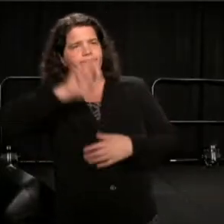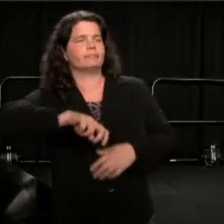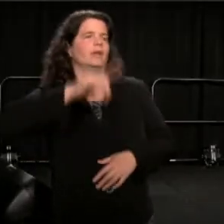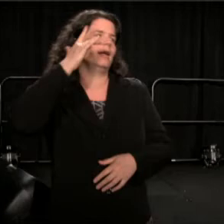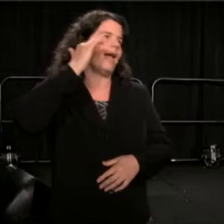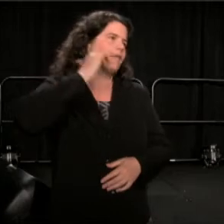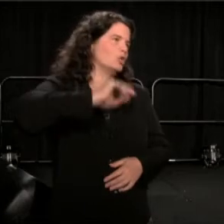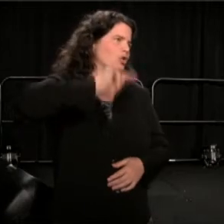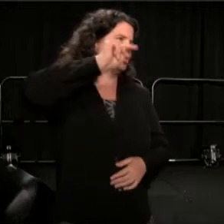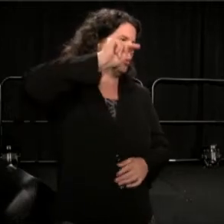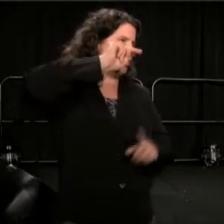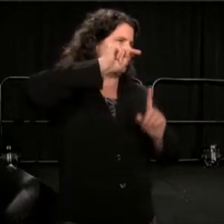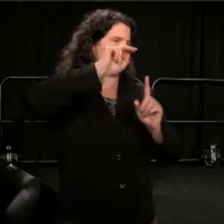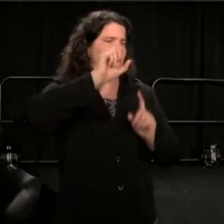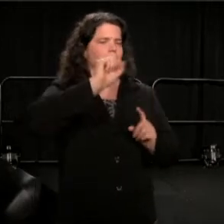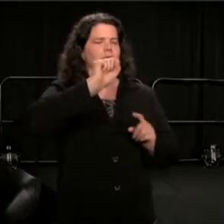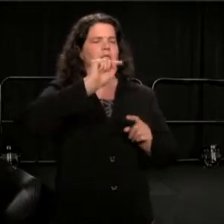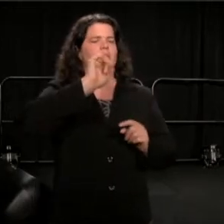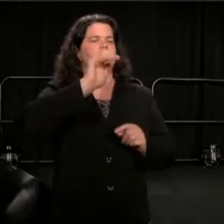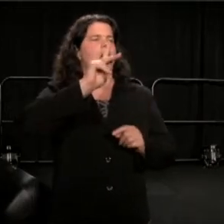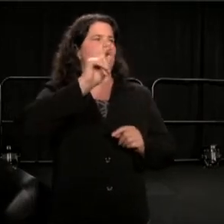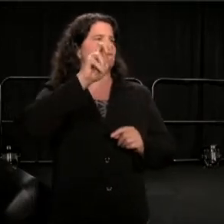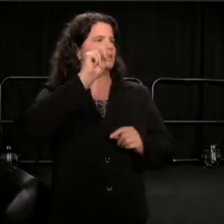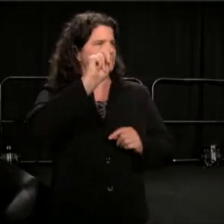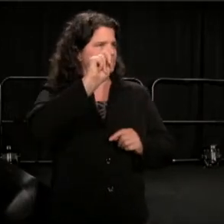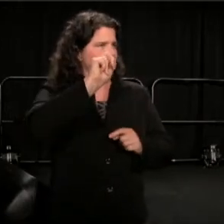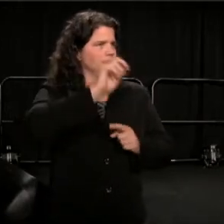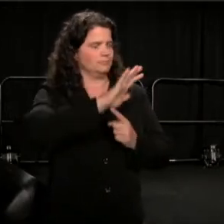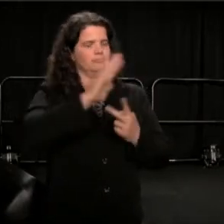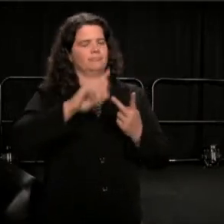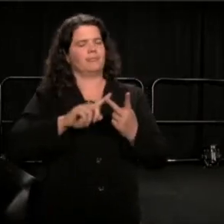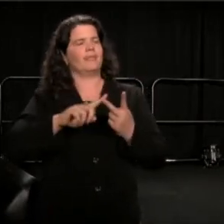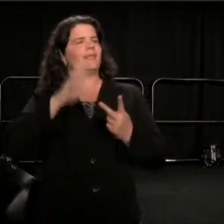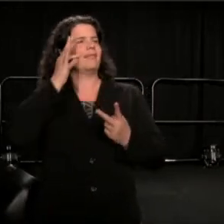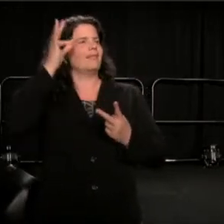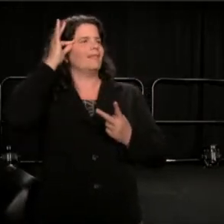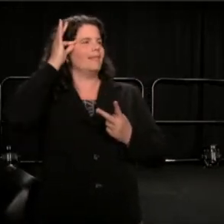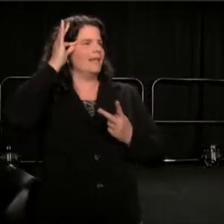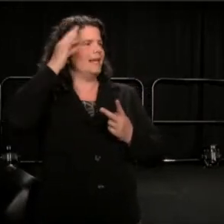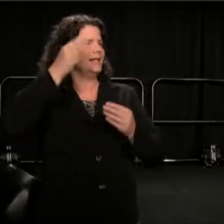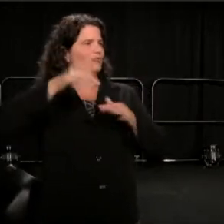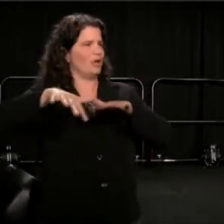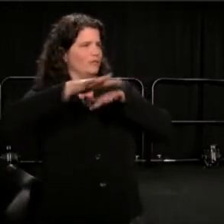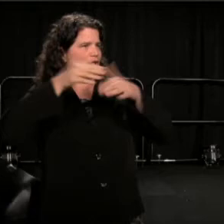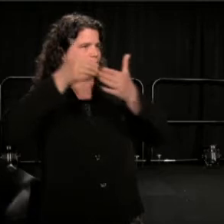Further up the coast, to the Yurok Indian Reservation, near the Oregon border, Philadelphia, Baltimore, most recently, South Carolina.